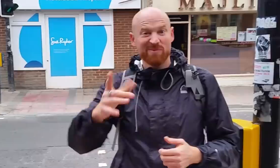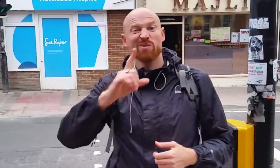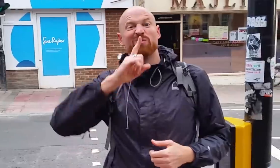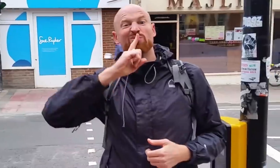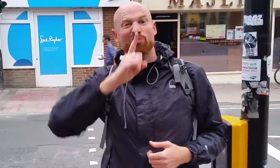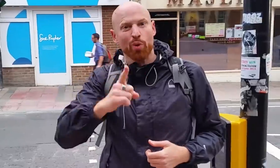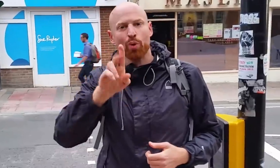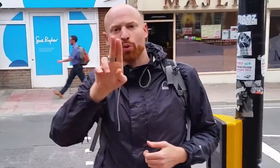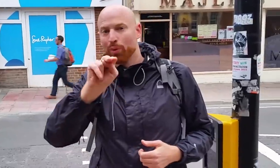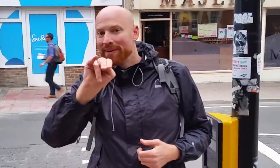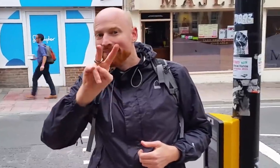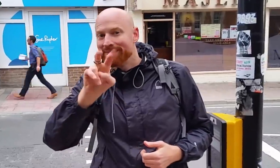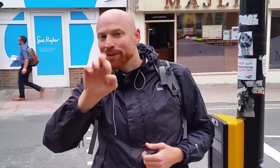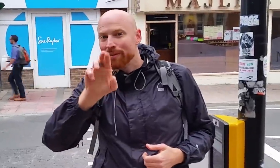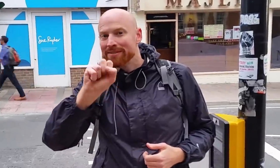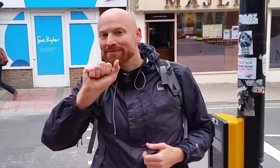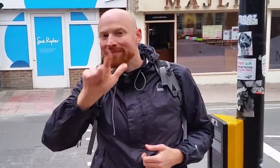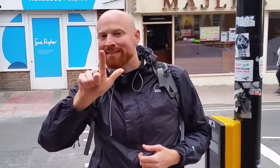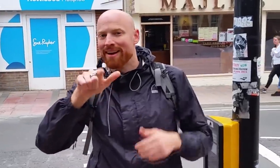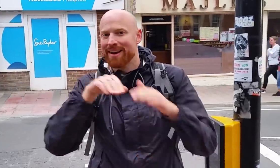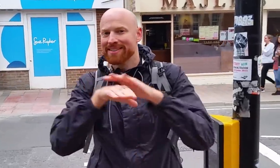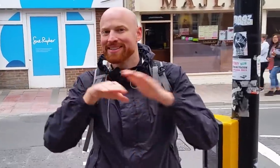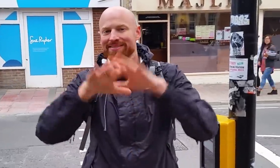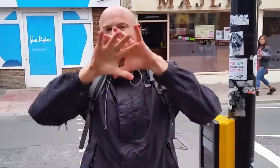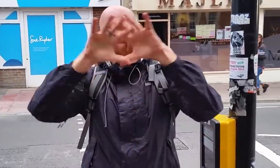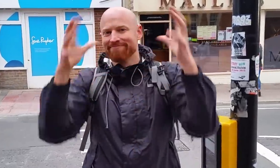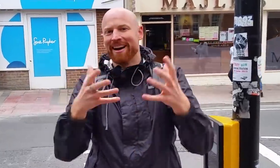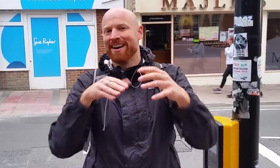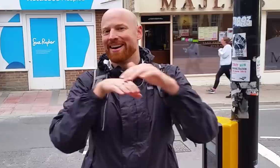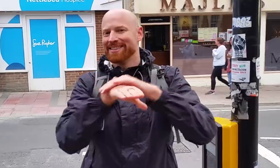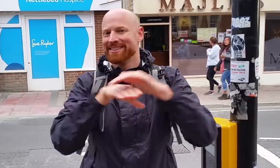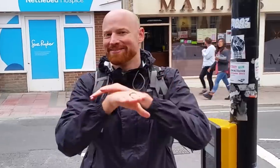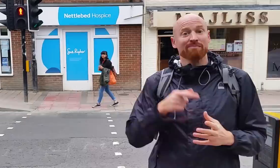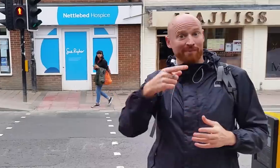[Awti] True universal access!